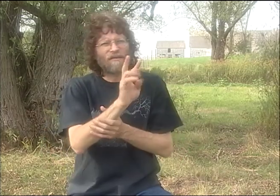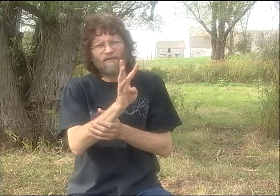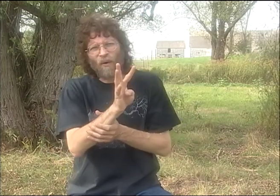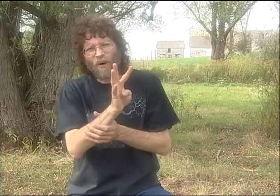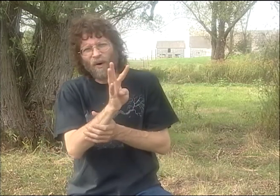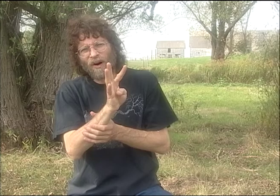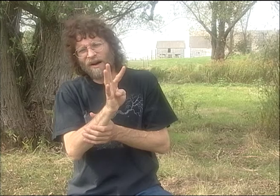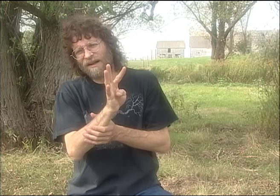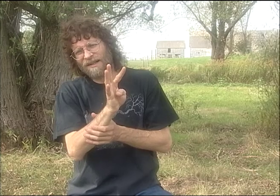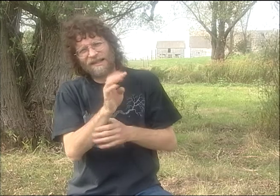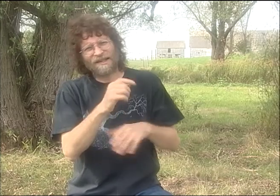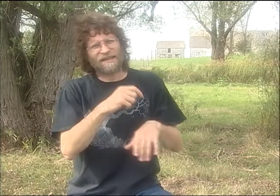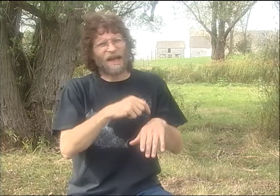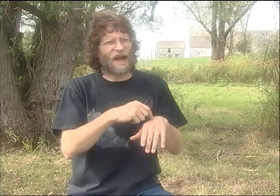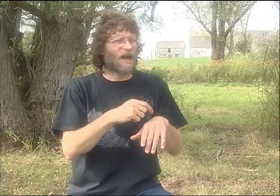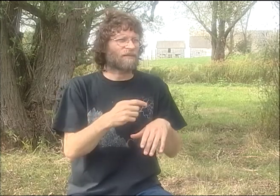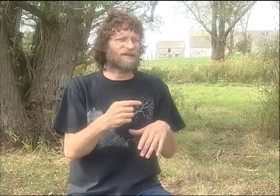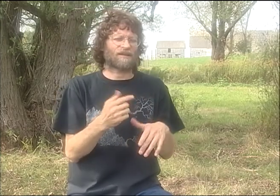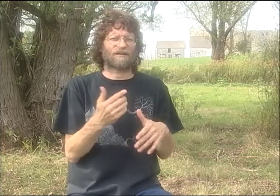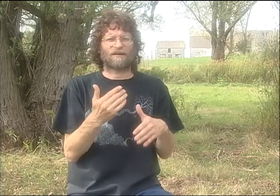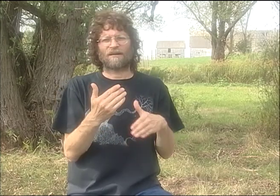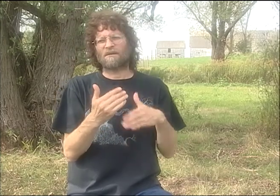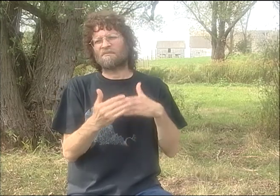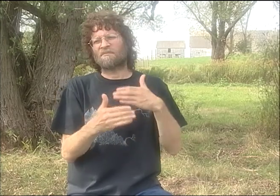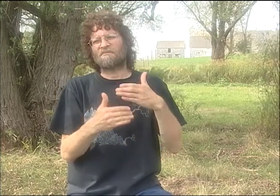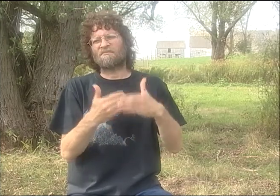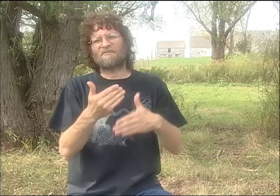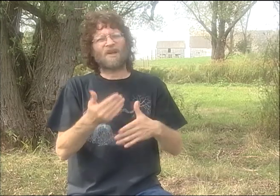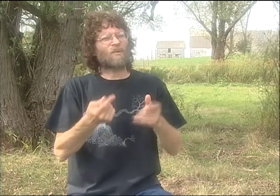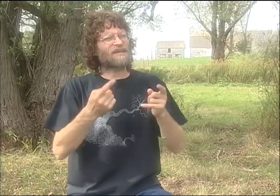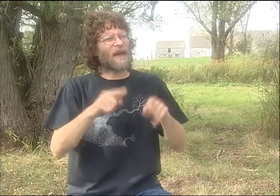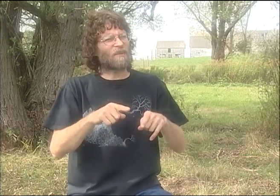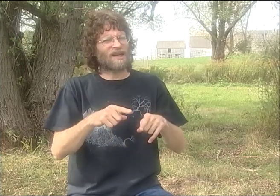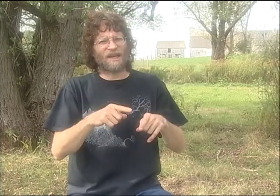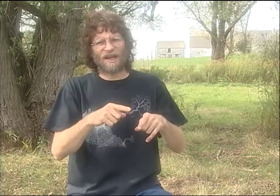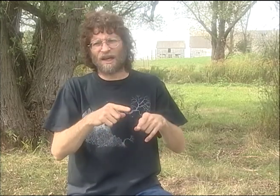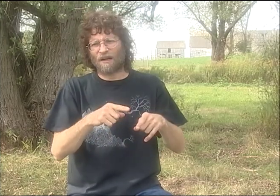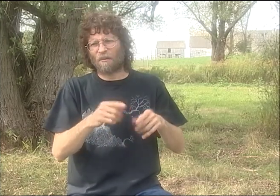AND THEN IT KEPT HAPPENING. IT KEPT GOING ON.